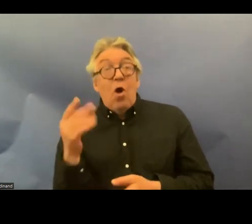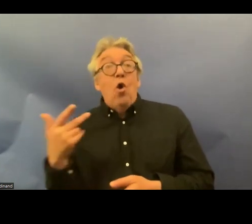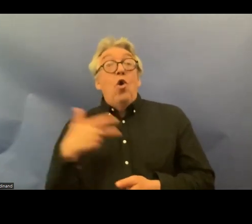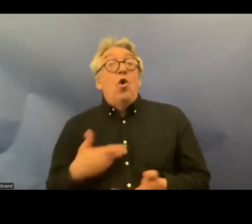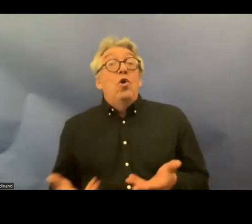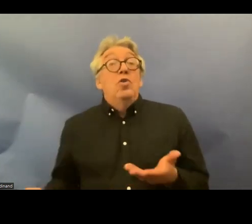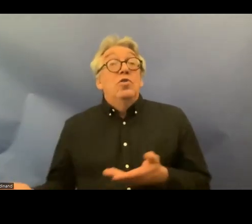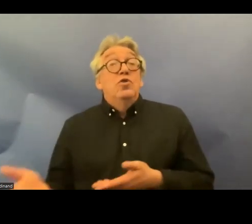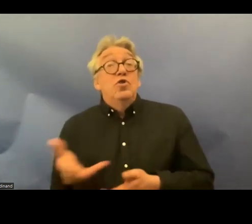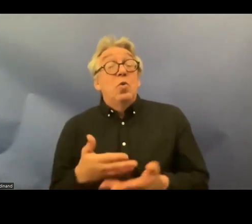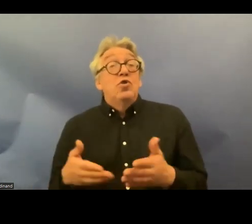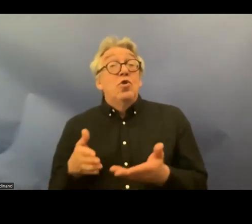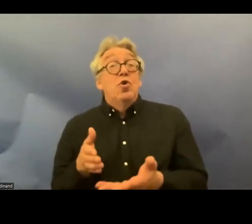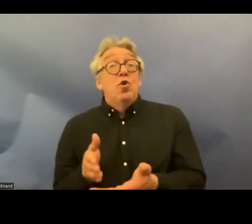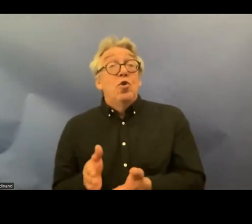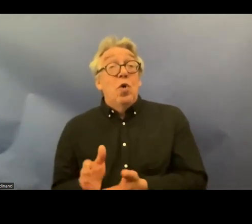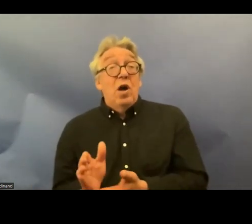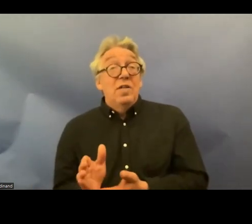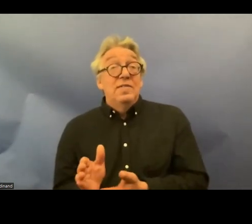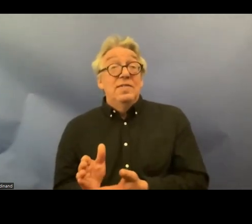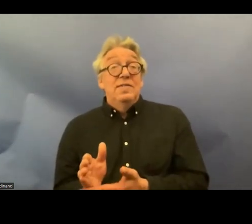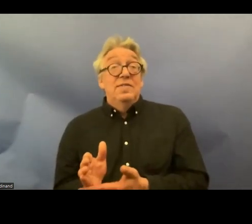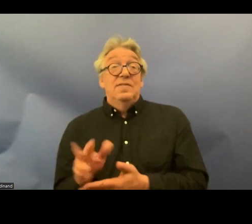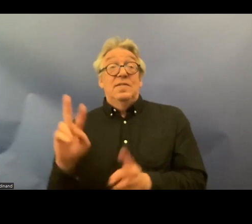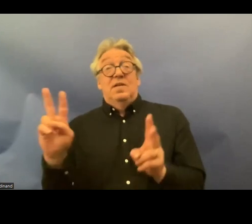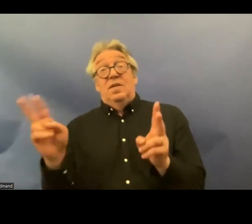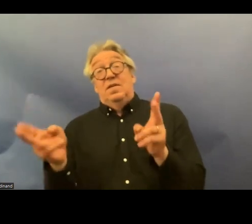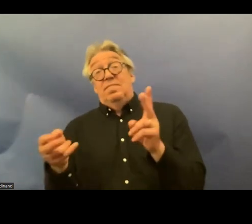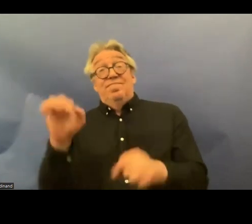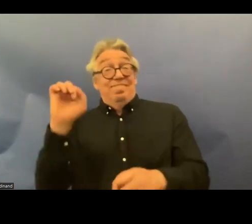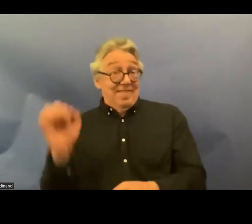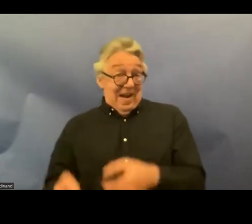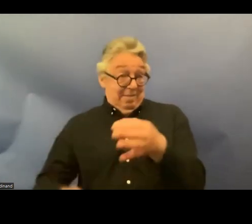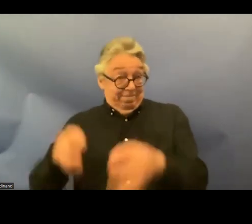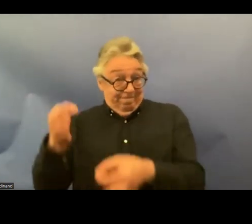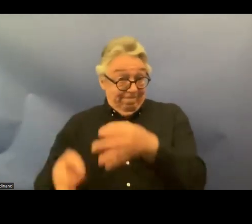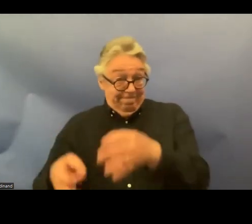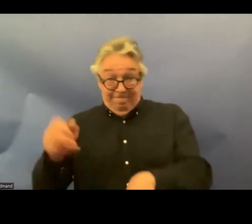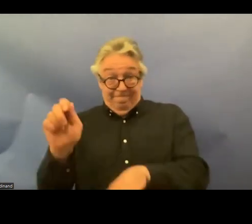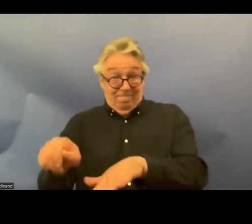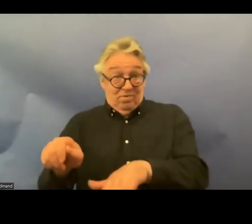justiciable our committee in handl with Australia in a case we we handed down a